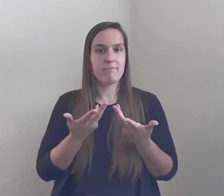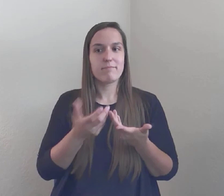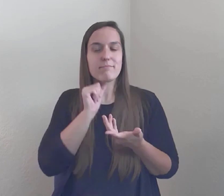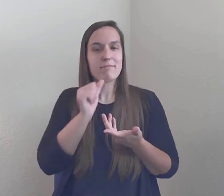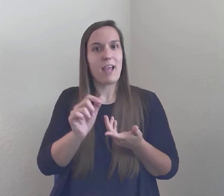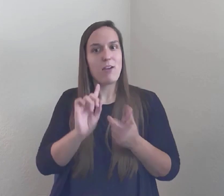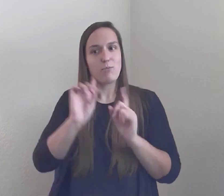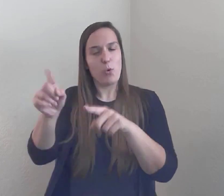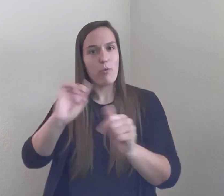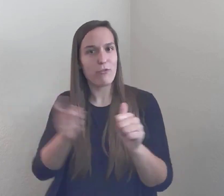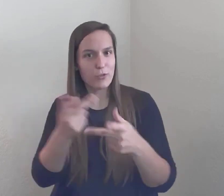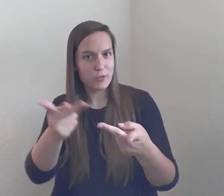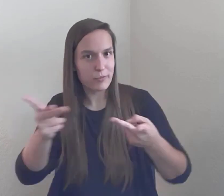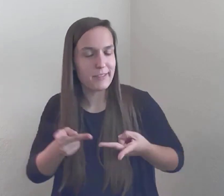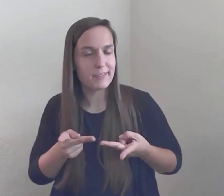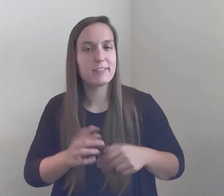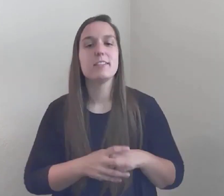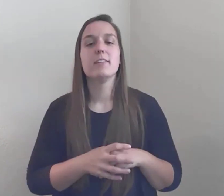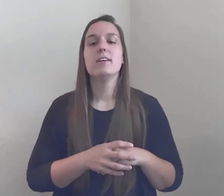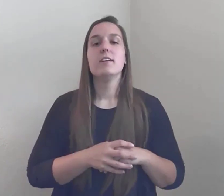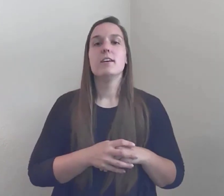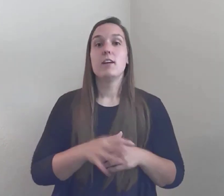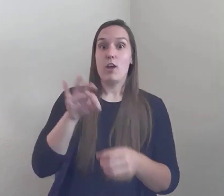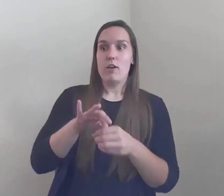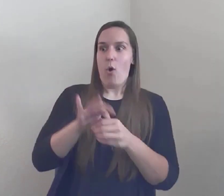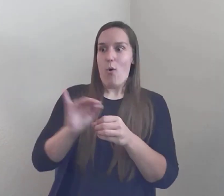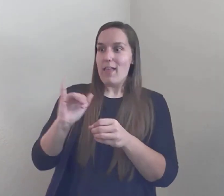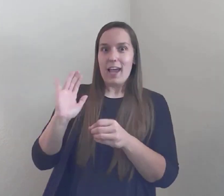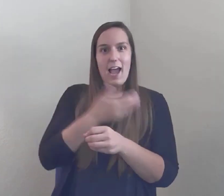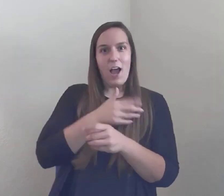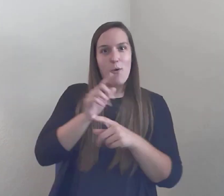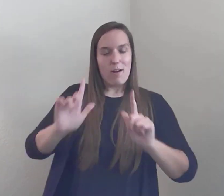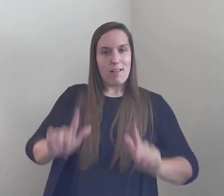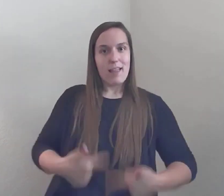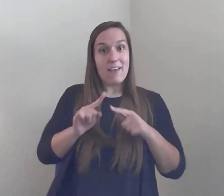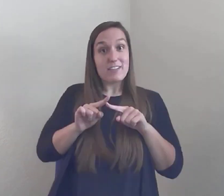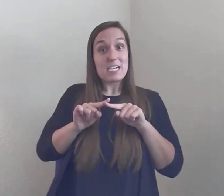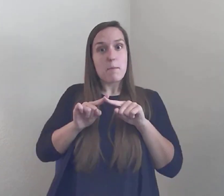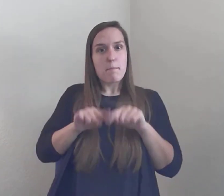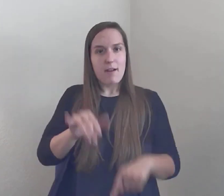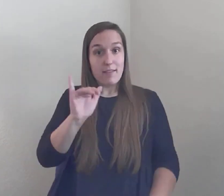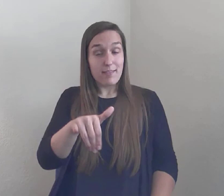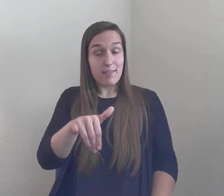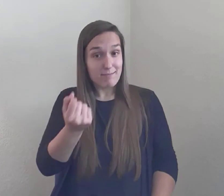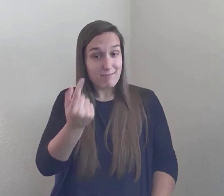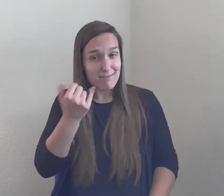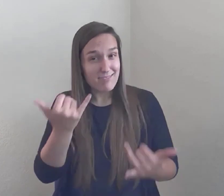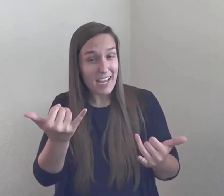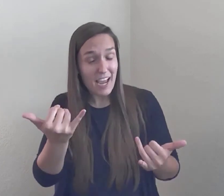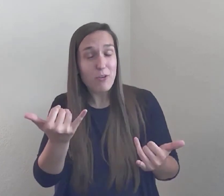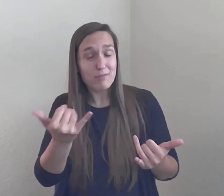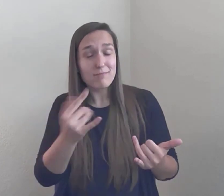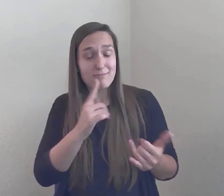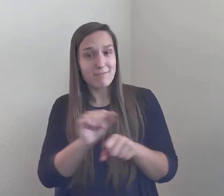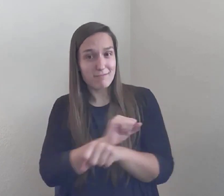To vote as if our lives depend on it, because now more than ever, they do...